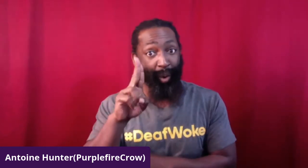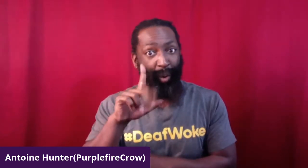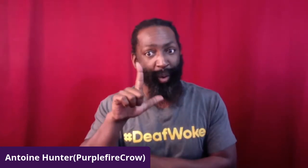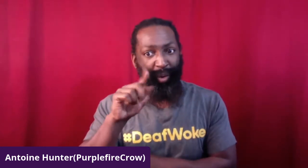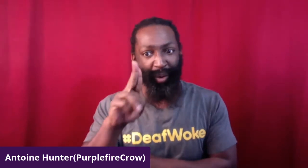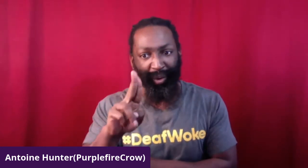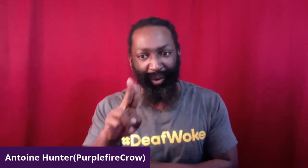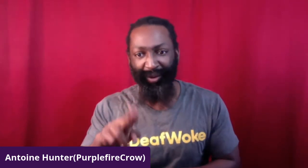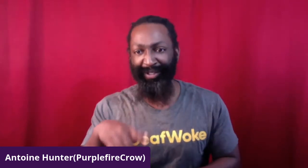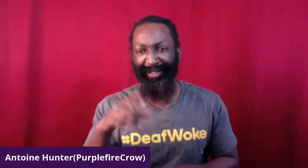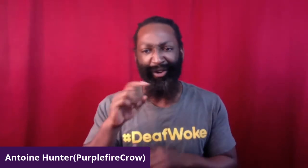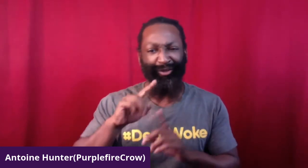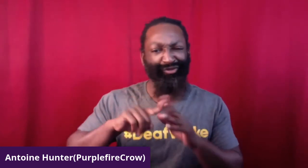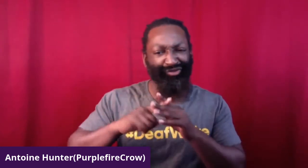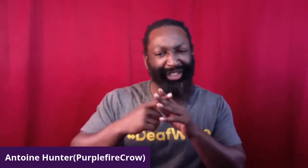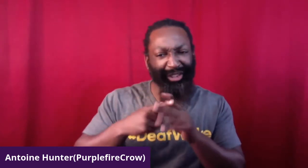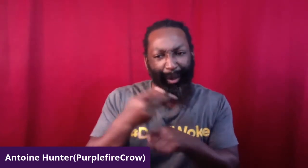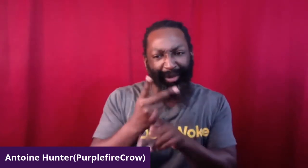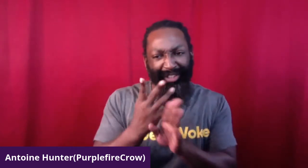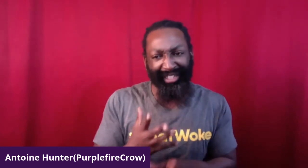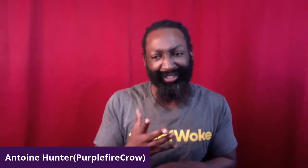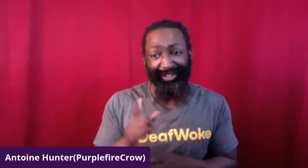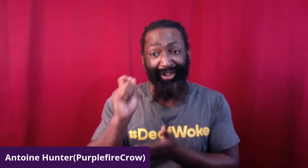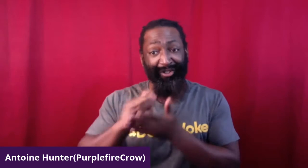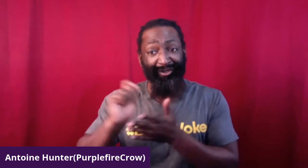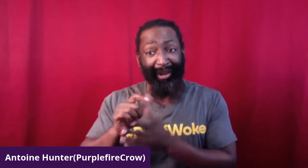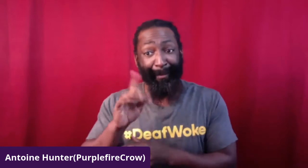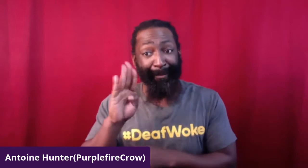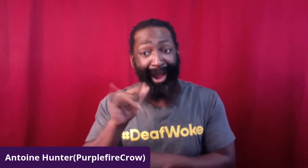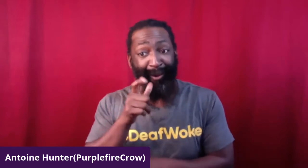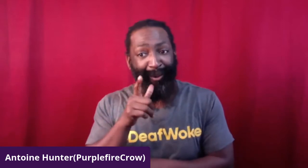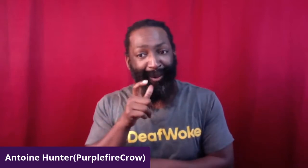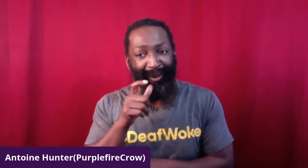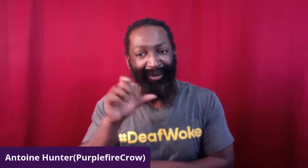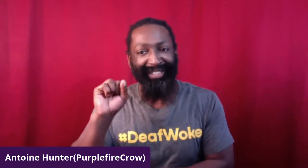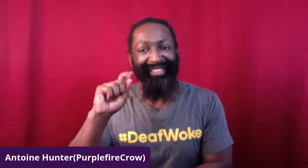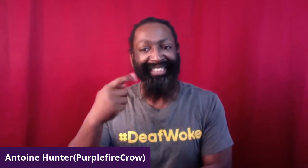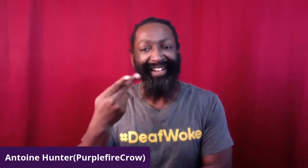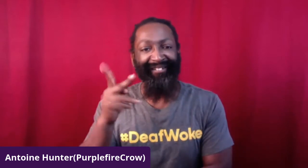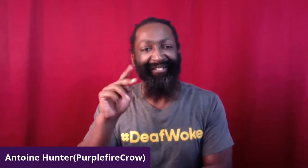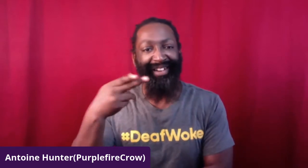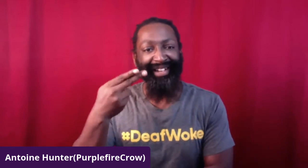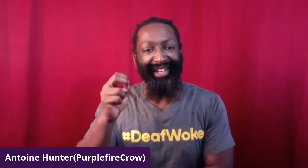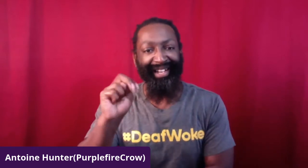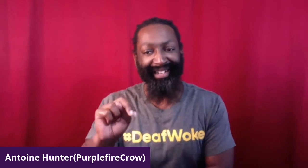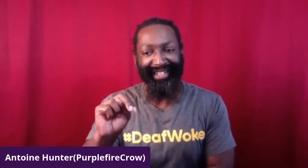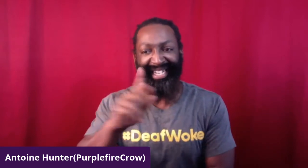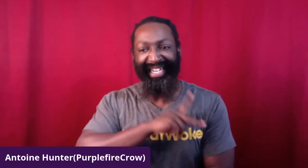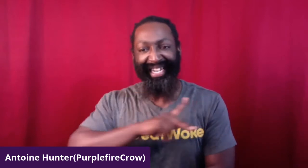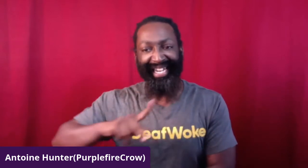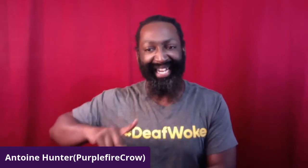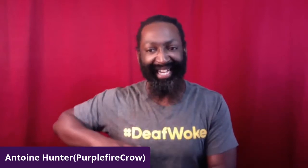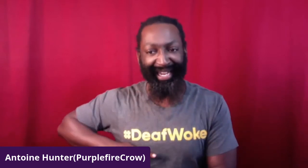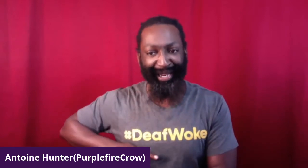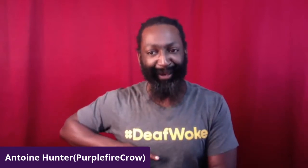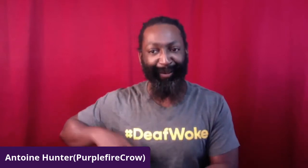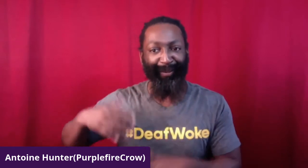in many different feature films and-- TV shows. On different TV shows.